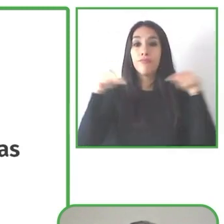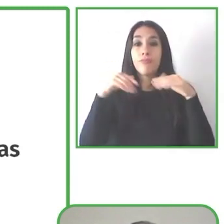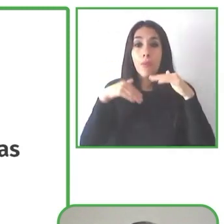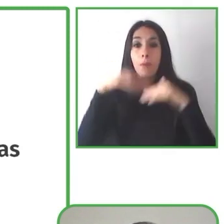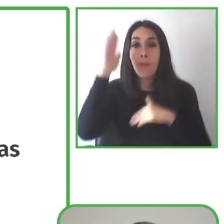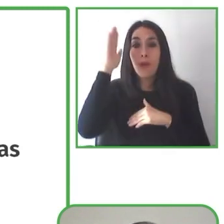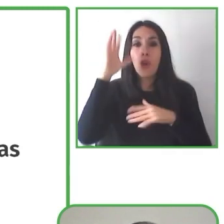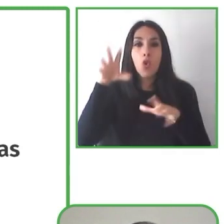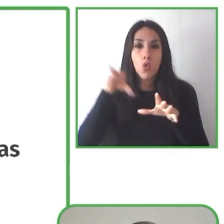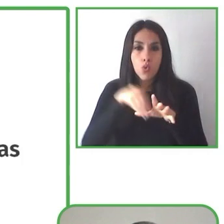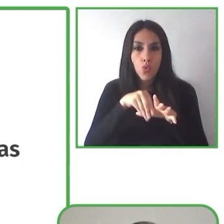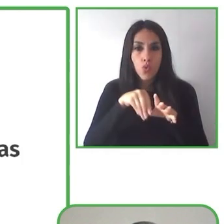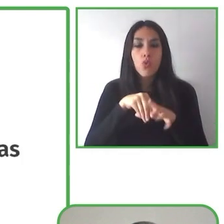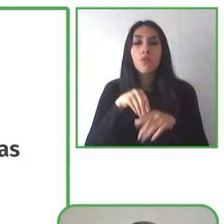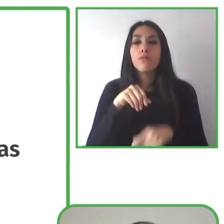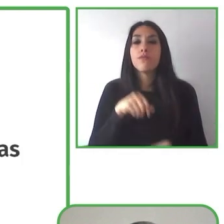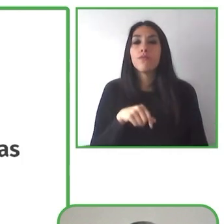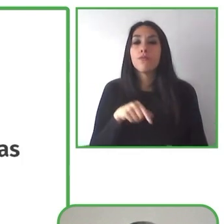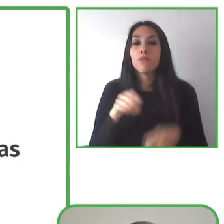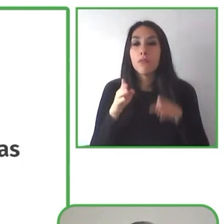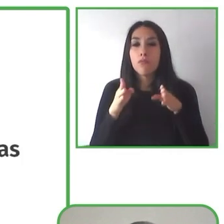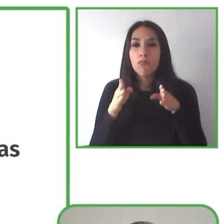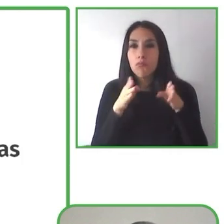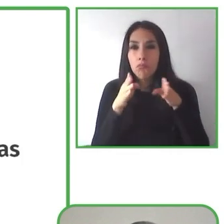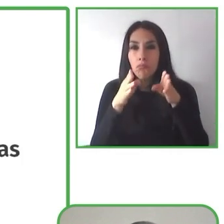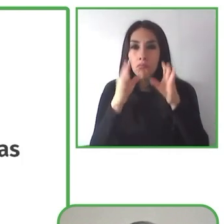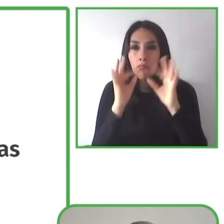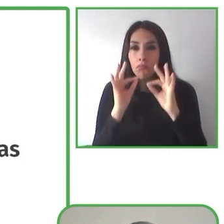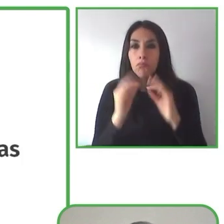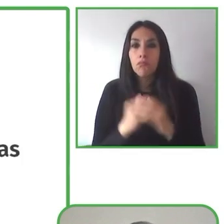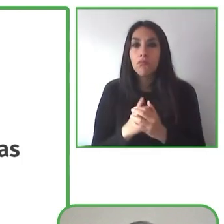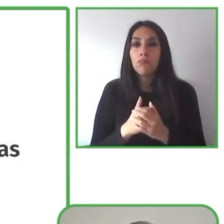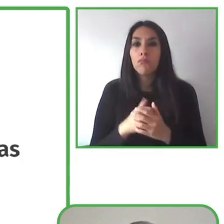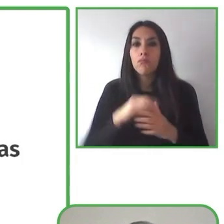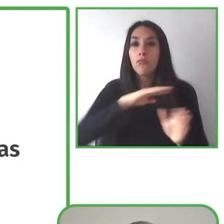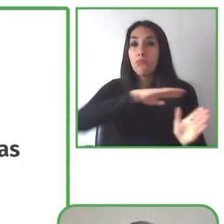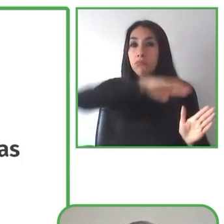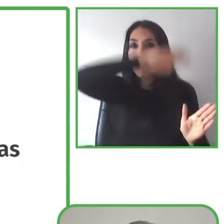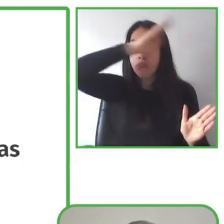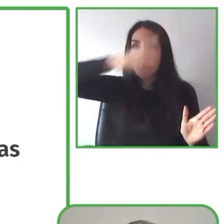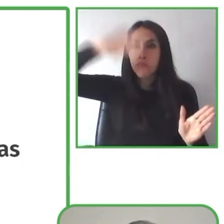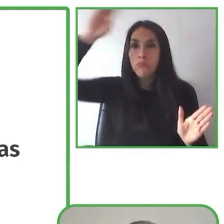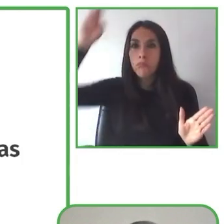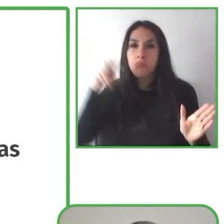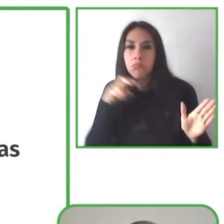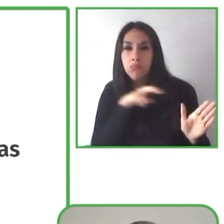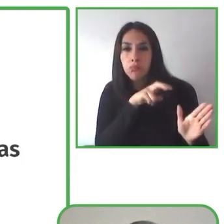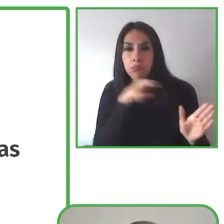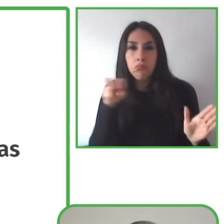Hiking Without Limits is an accessible program that provides outdoor activities